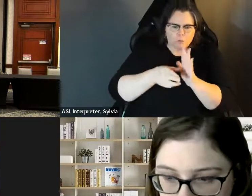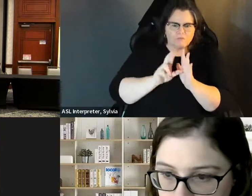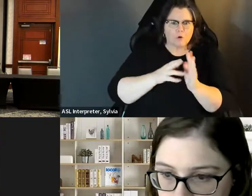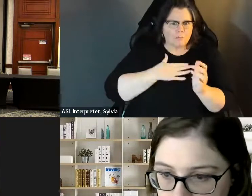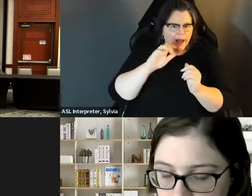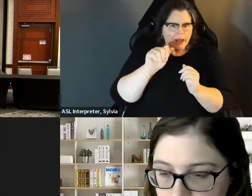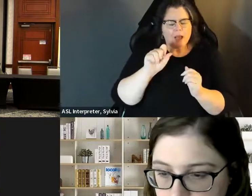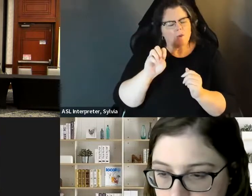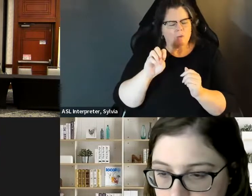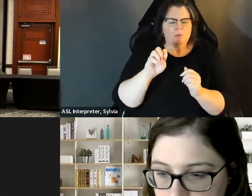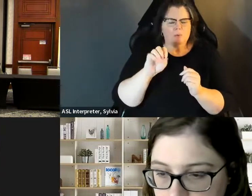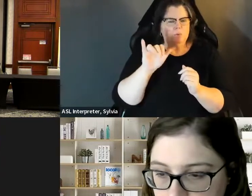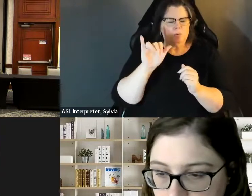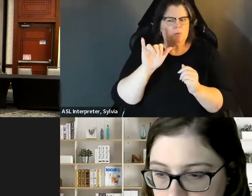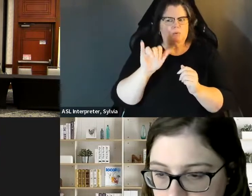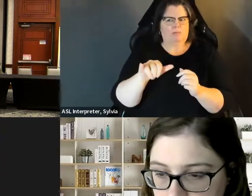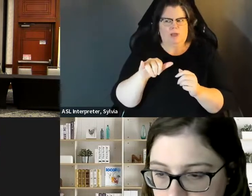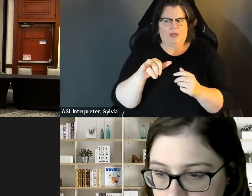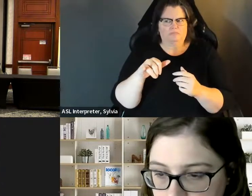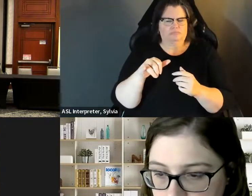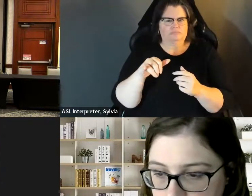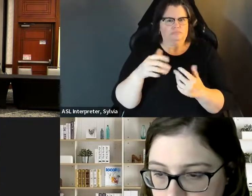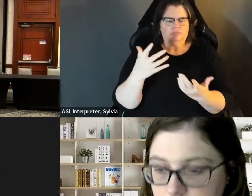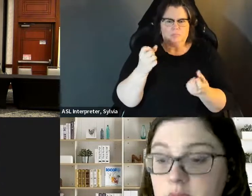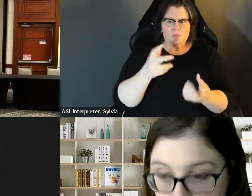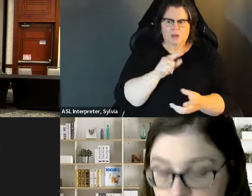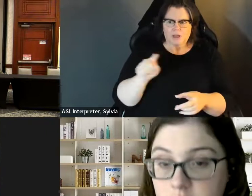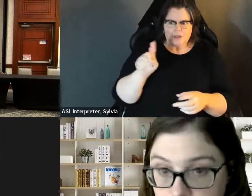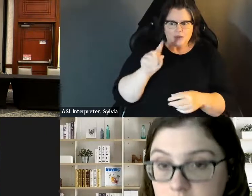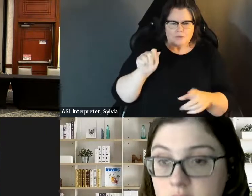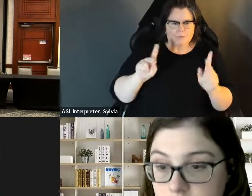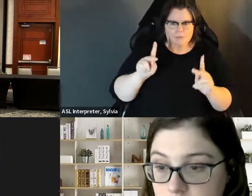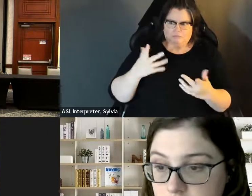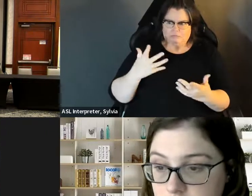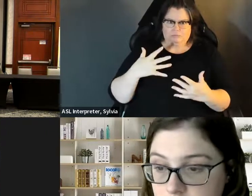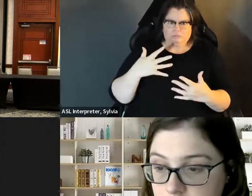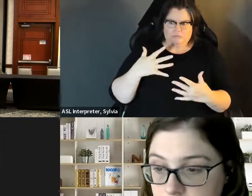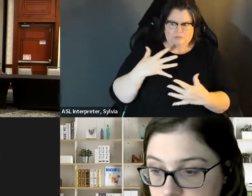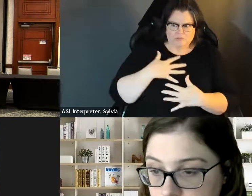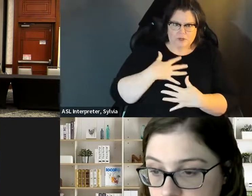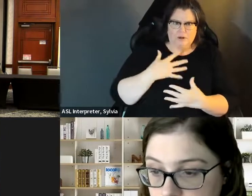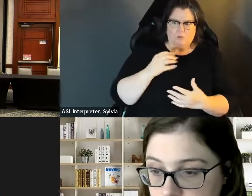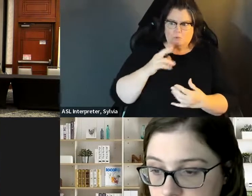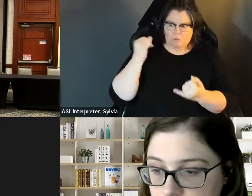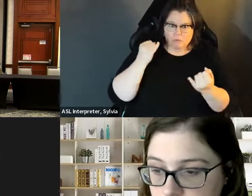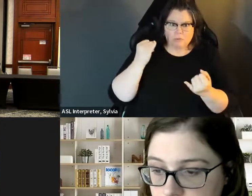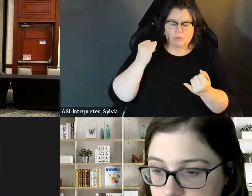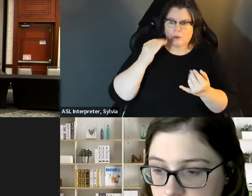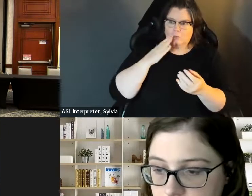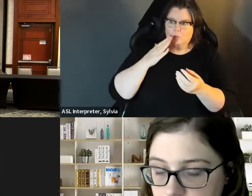And so forth. That's a big critical part in the disability disability community. forth. That's a big critical part in the disability